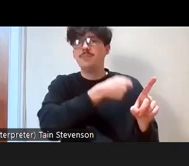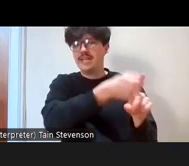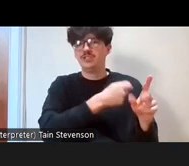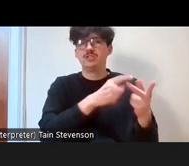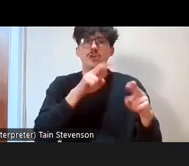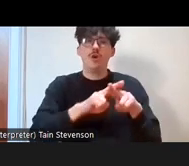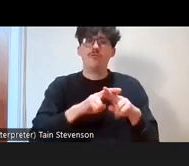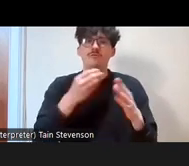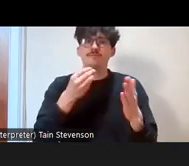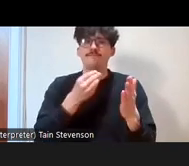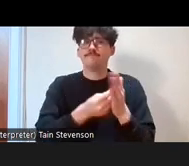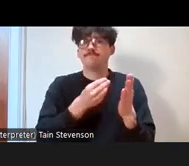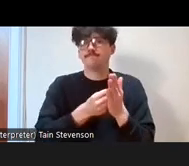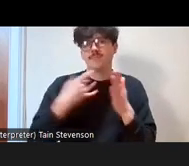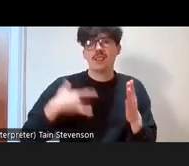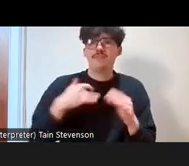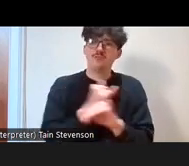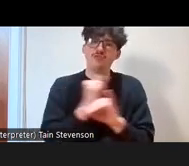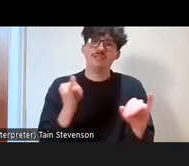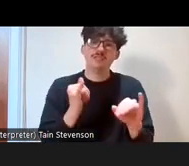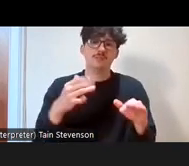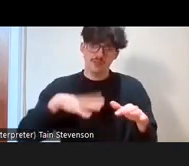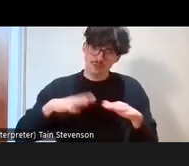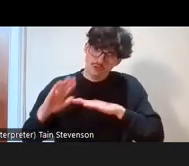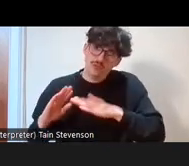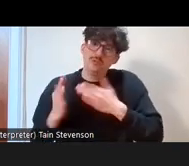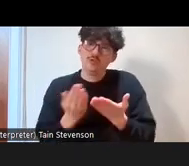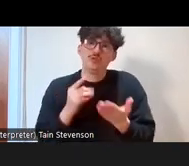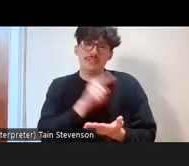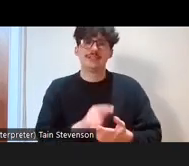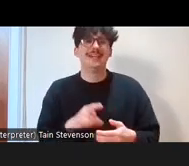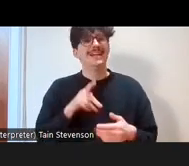and volunteering to the presentation: it slightly changes things because we're